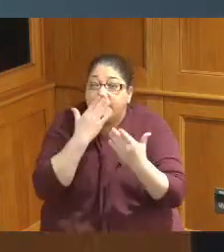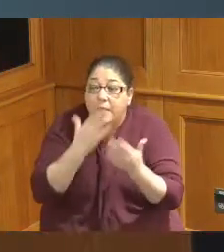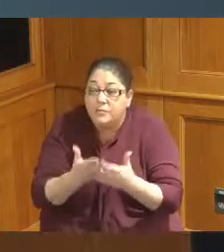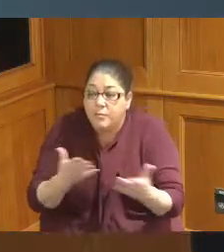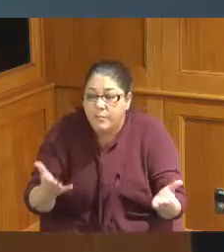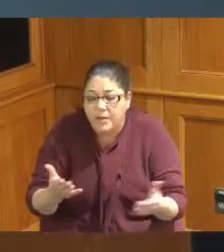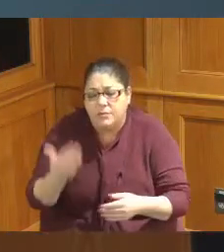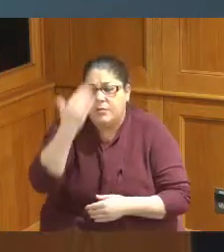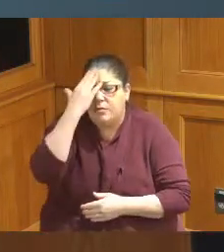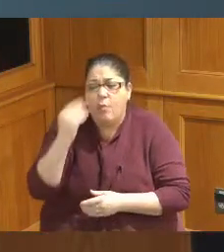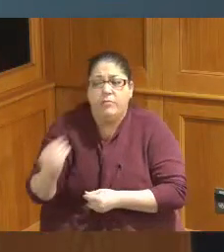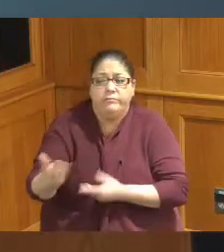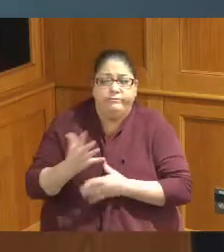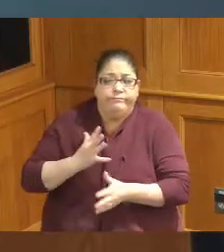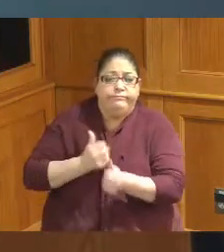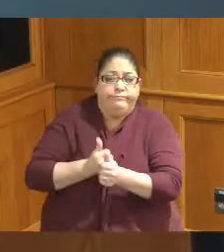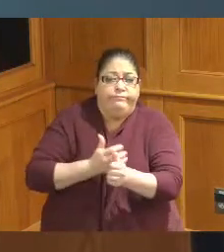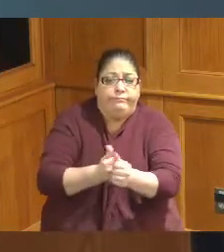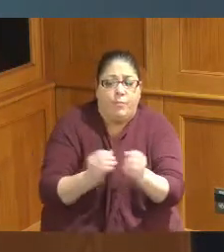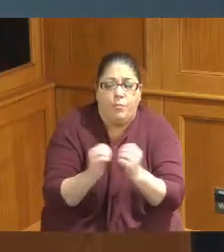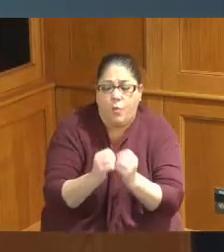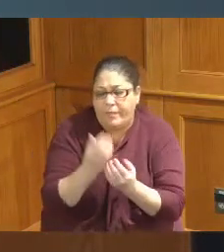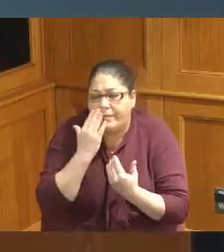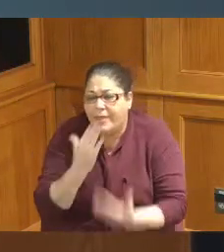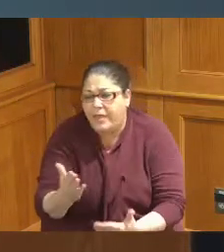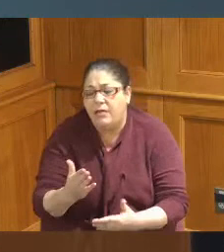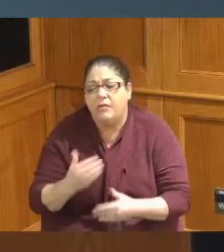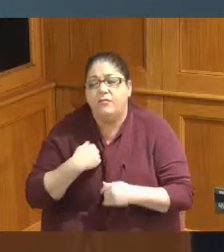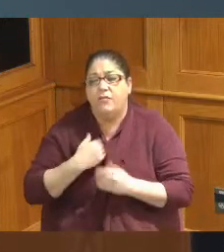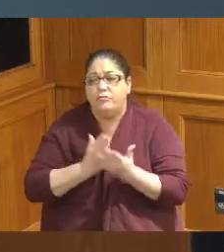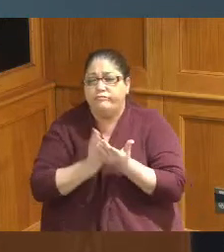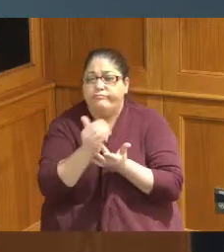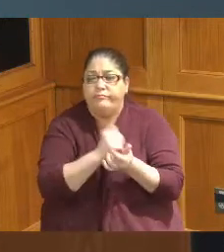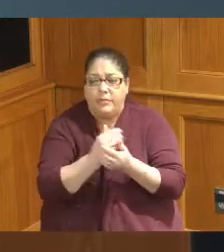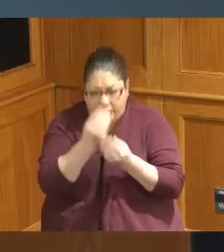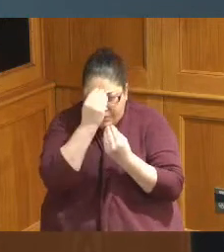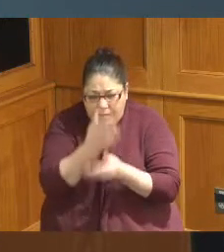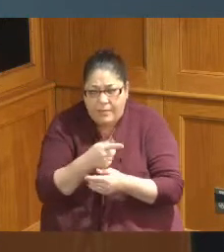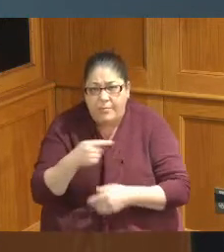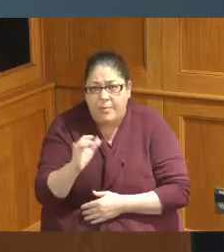continues to go but we wanted to make sure the public knew I have some questions now I'm not